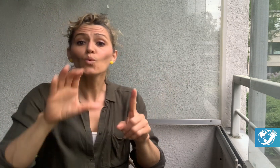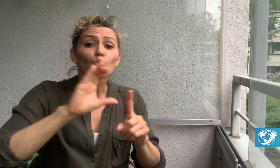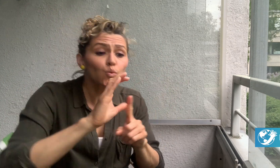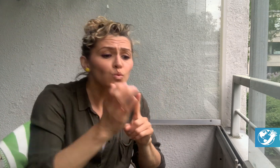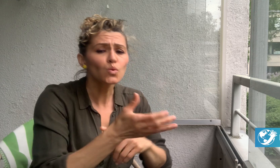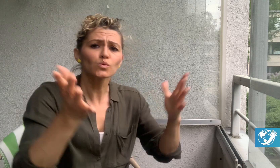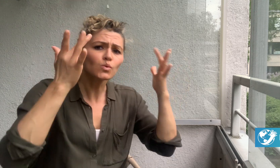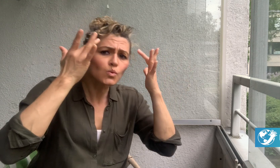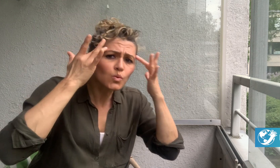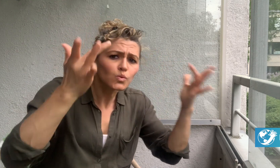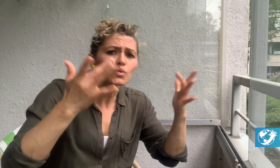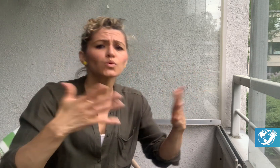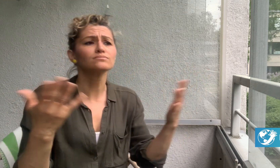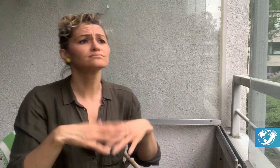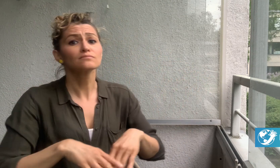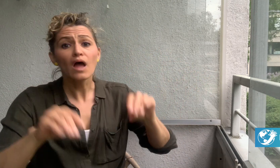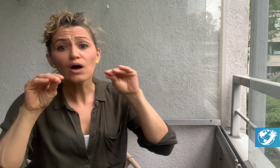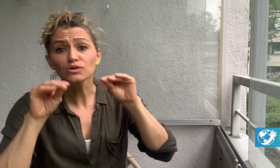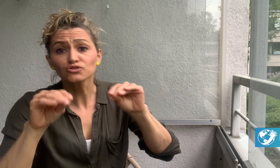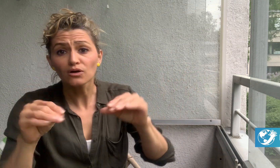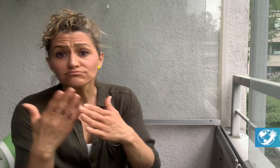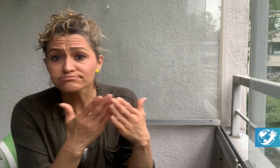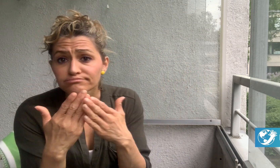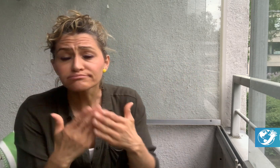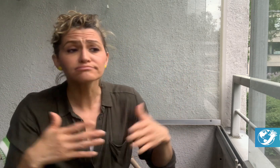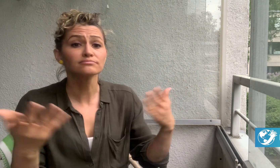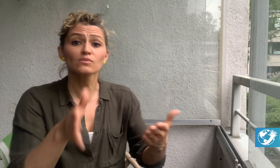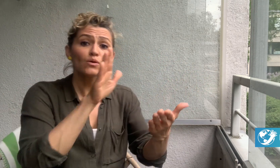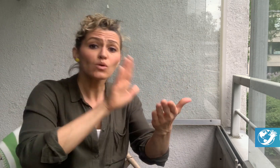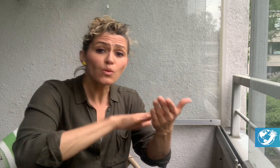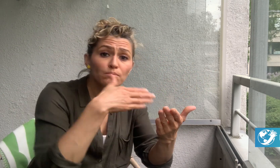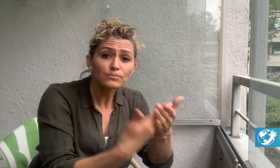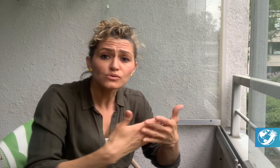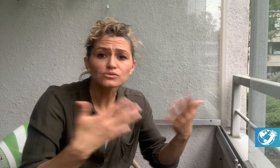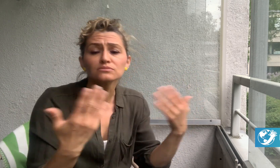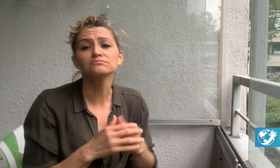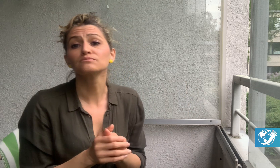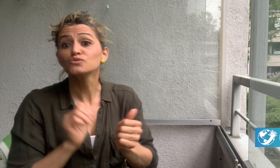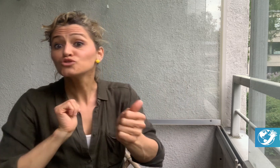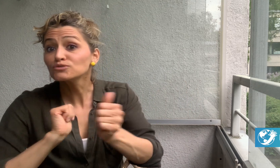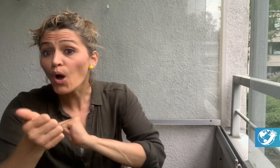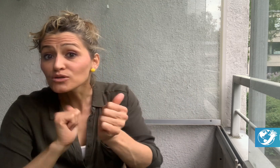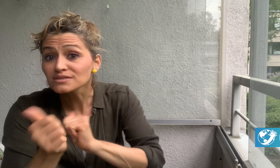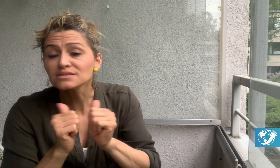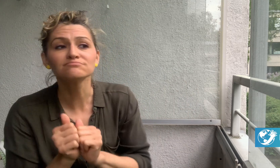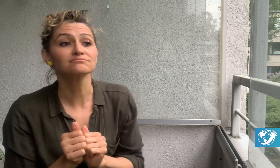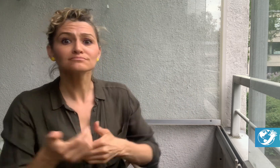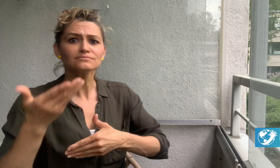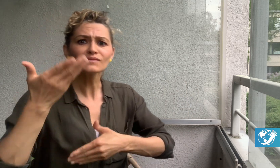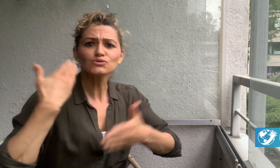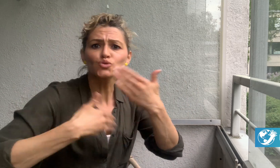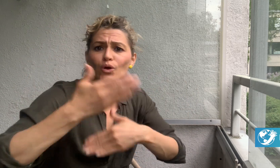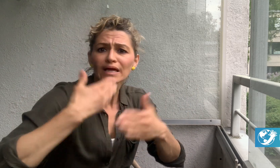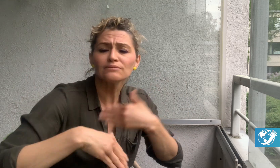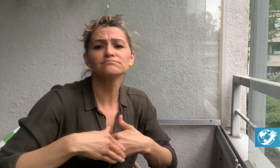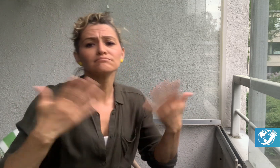including culture, education, interpreters, sports, history,